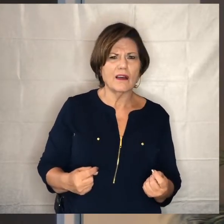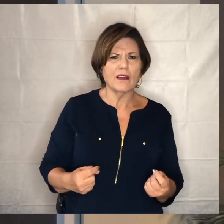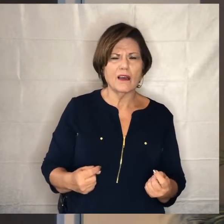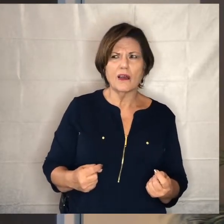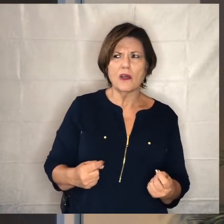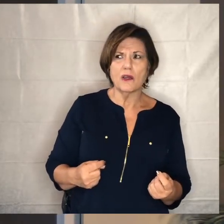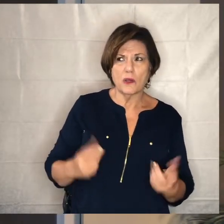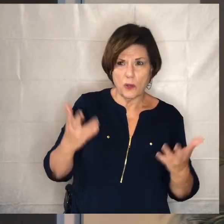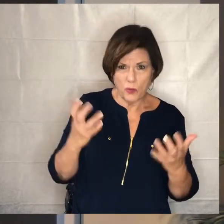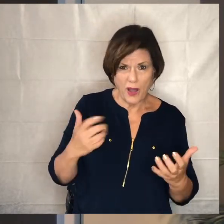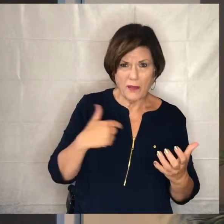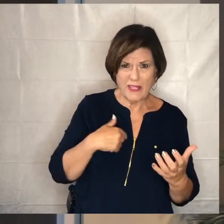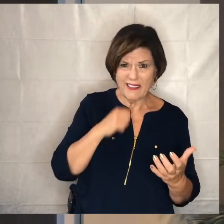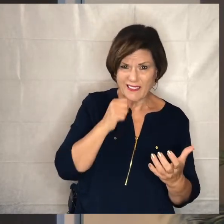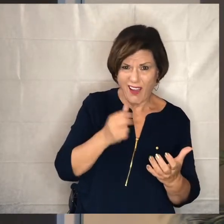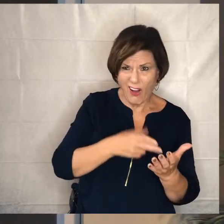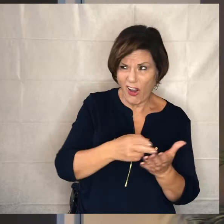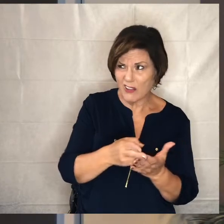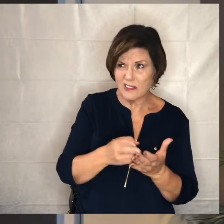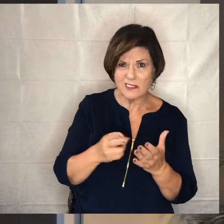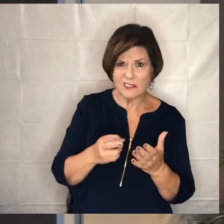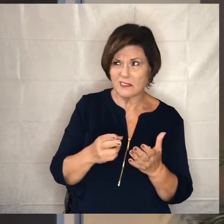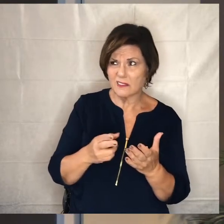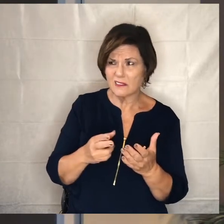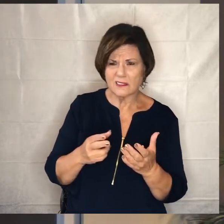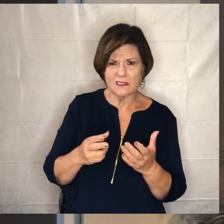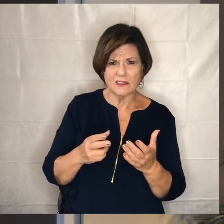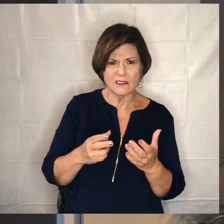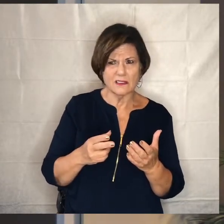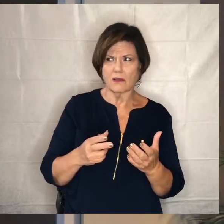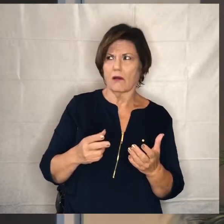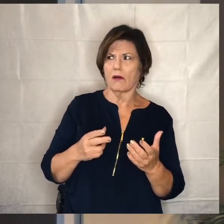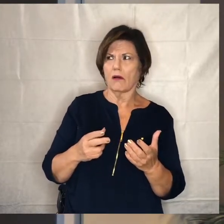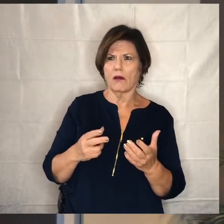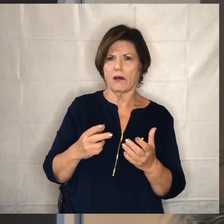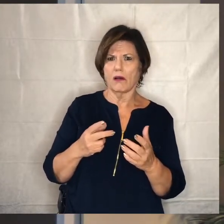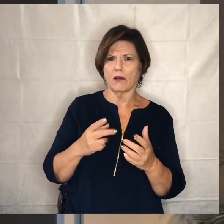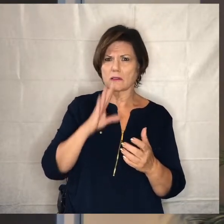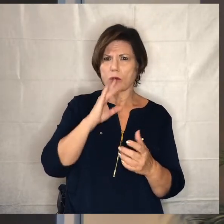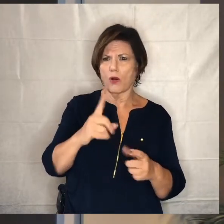you want me to be dishonest your the marching orders from jesus are